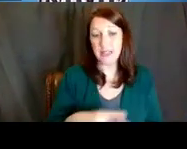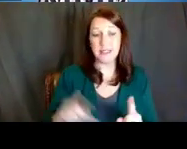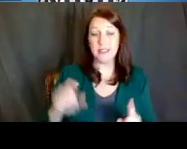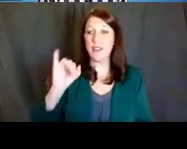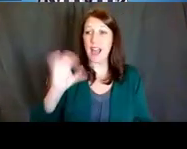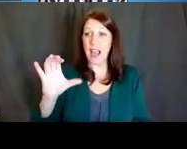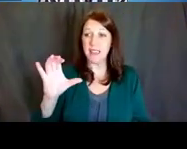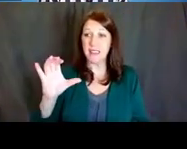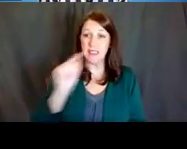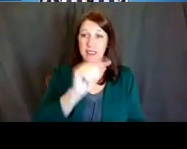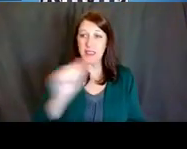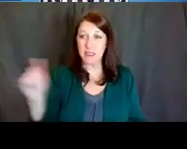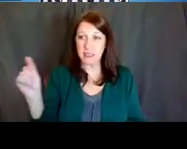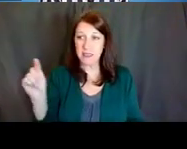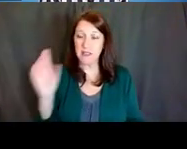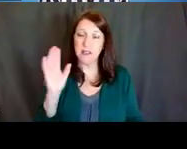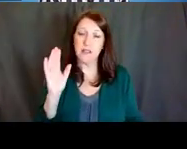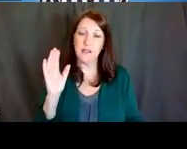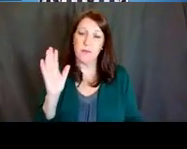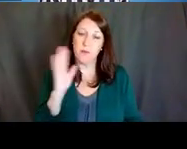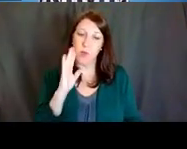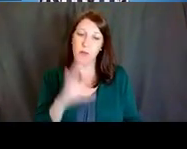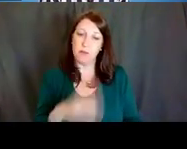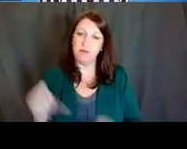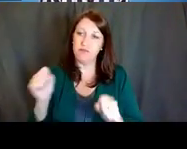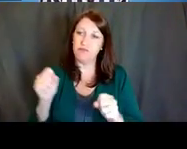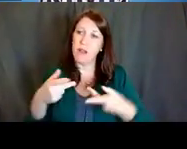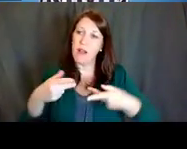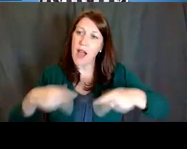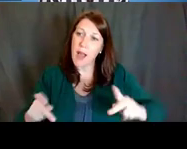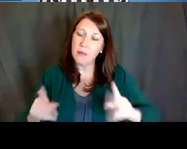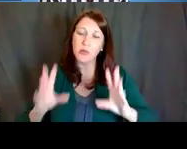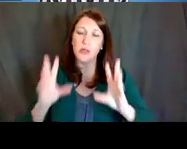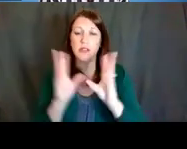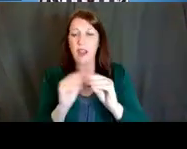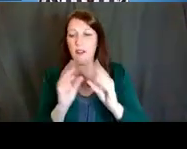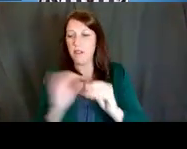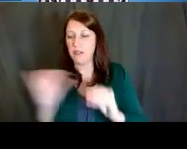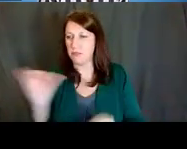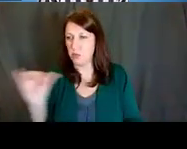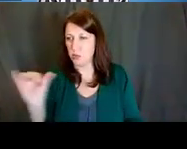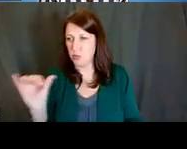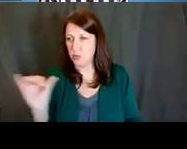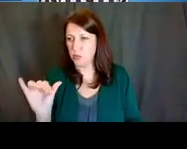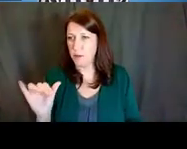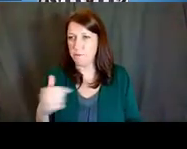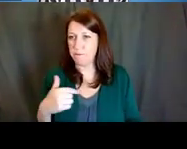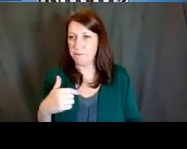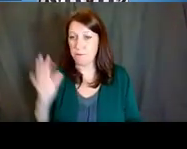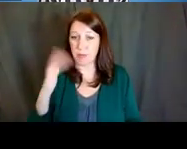or ICs, will have opportunities at conferences that they support. I actually used to be with the National Institute